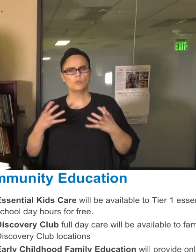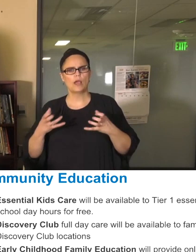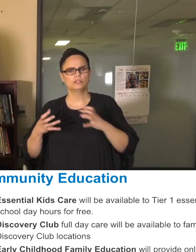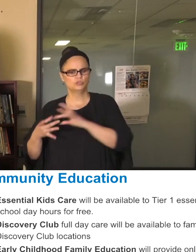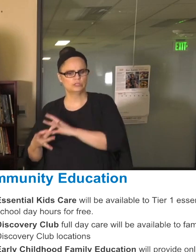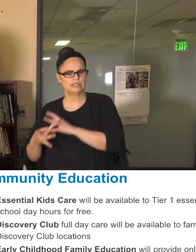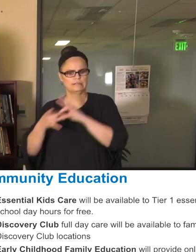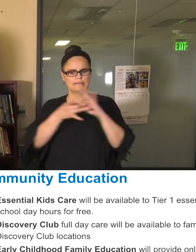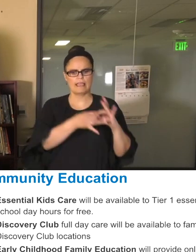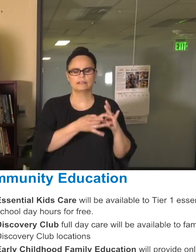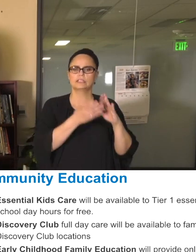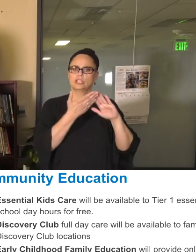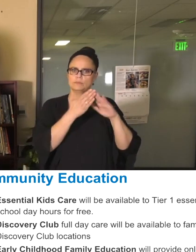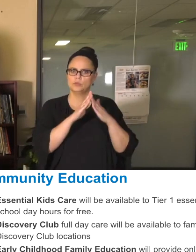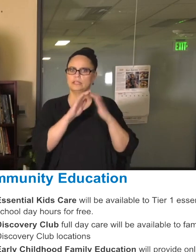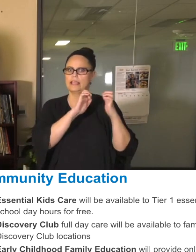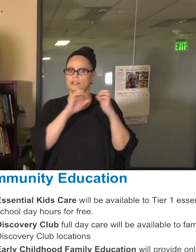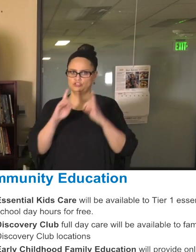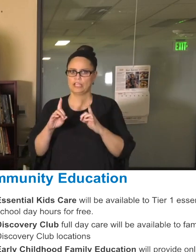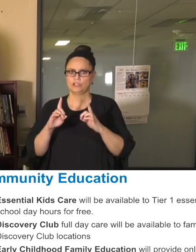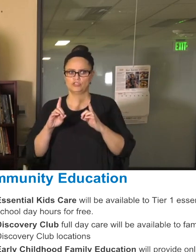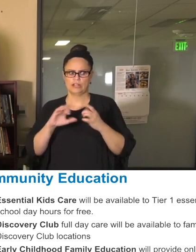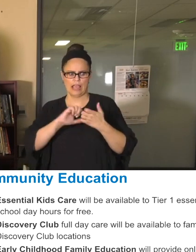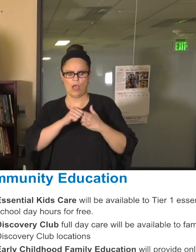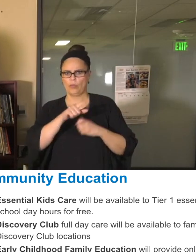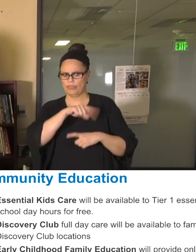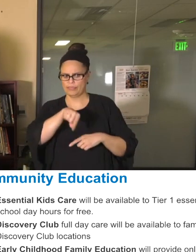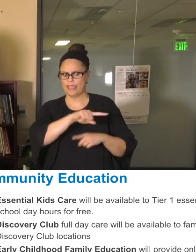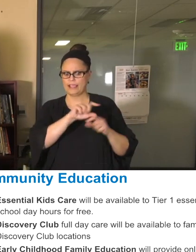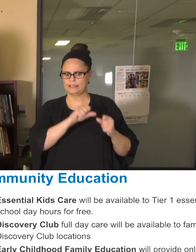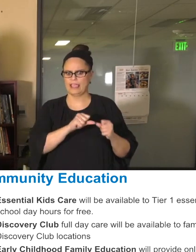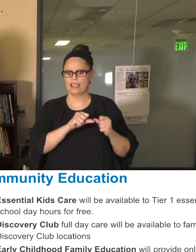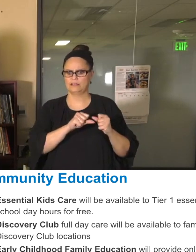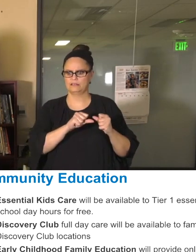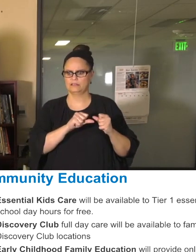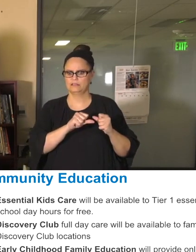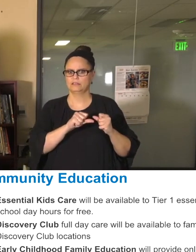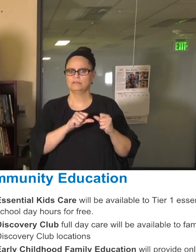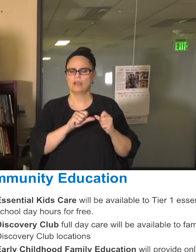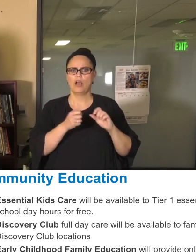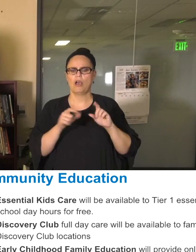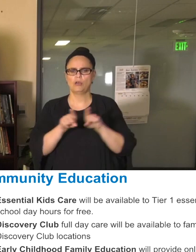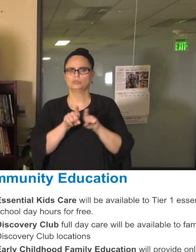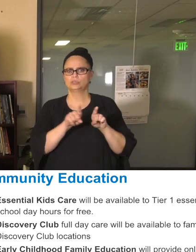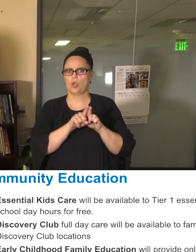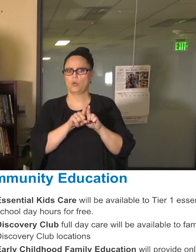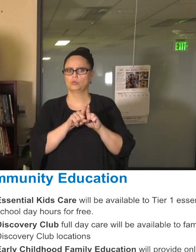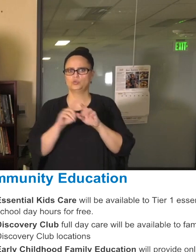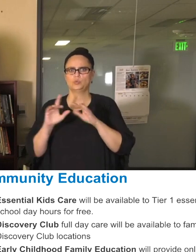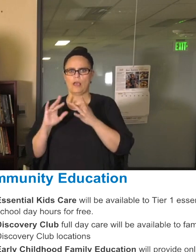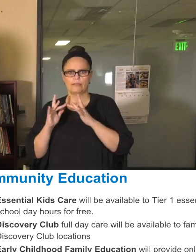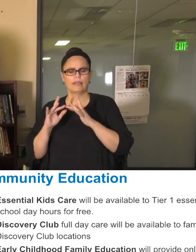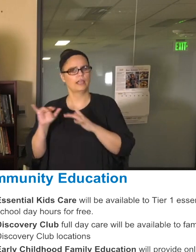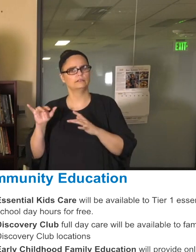education into what they can do, how they can expand into online as well, and I know we did some of that in the spring. We will